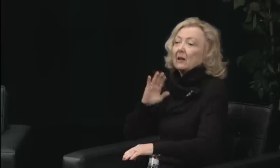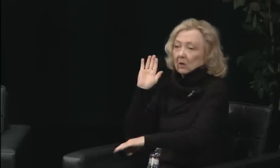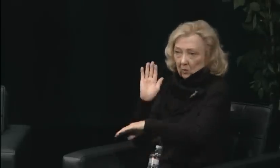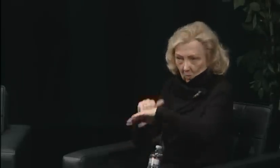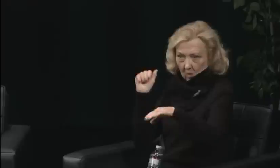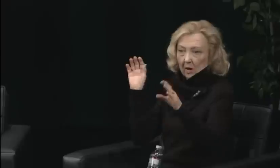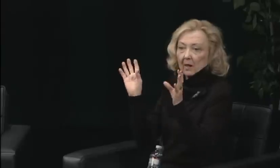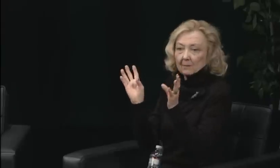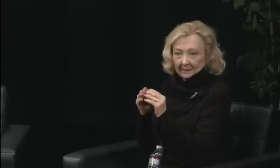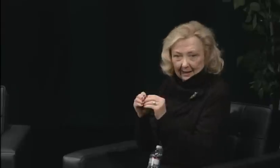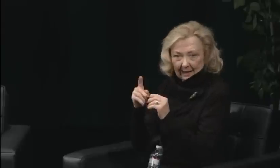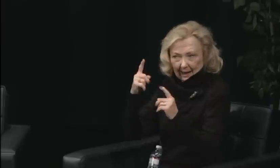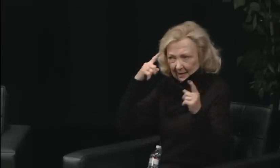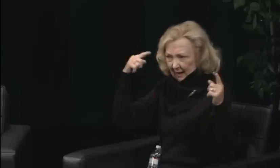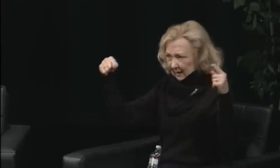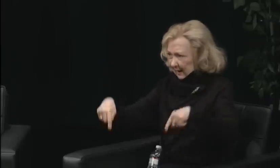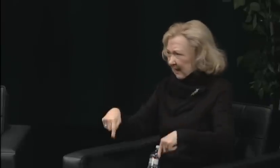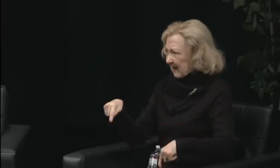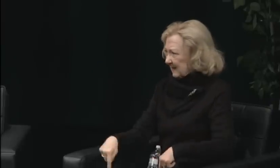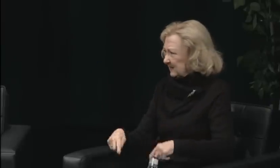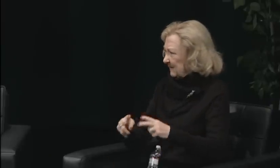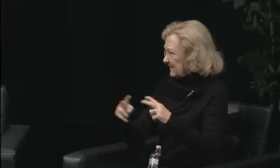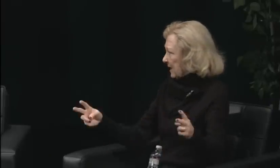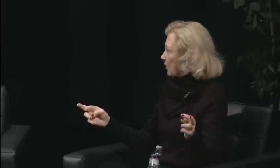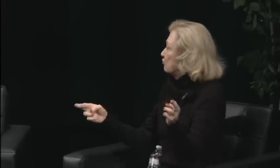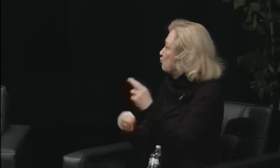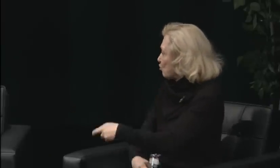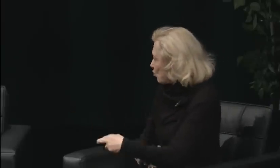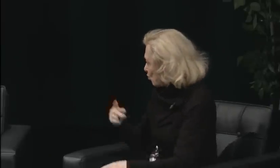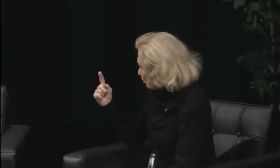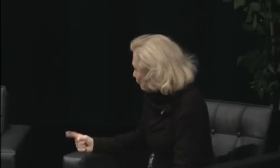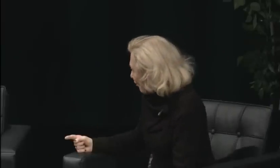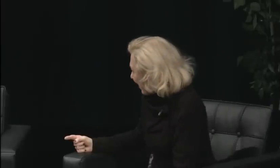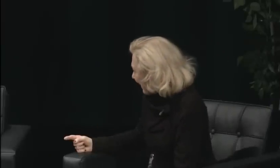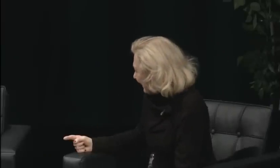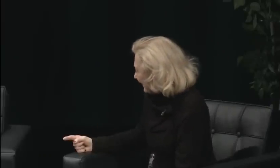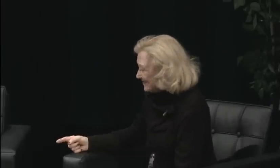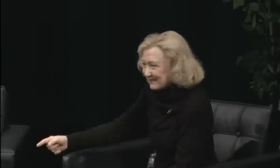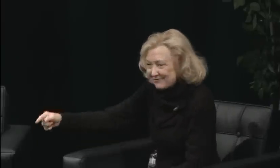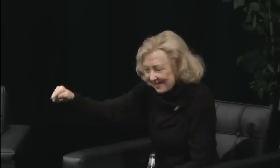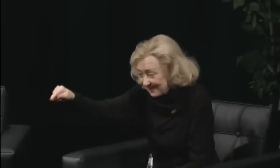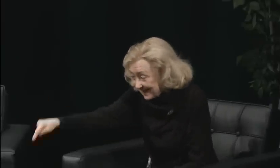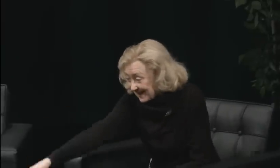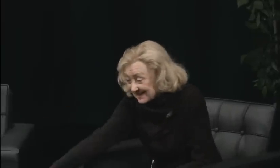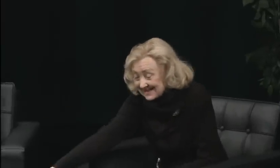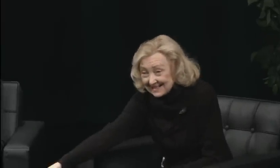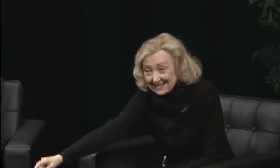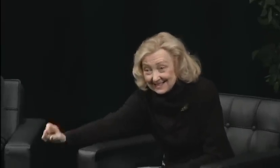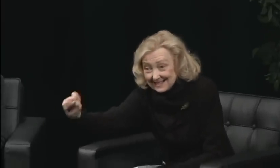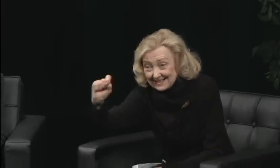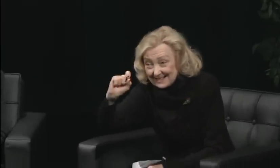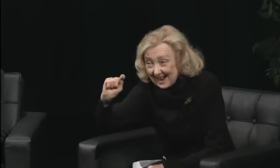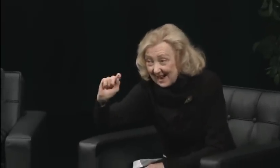I was working in an office, by the way, where all of my co-workers were hearing, so I didn't feel a whole lot of support. It was a confusing time for me,